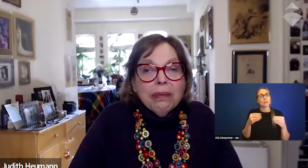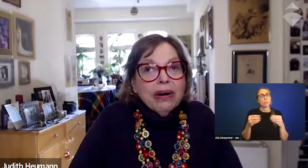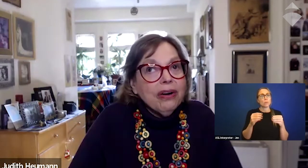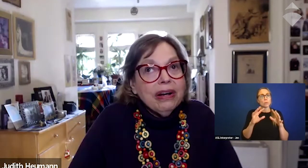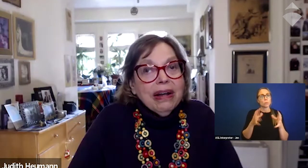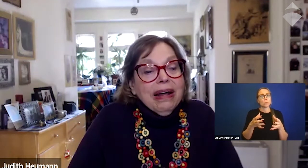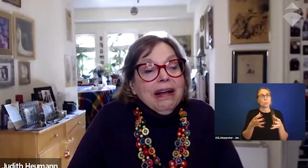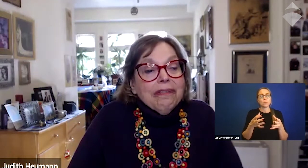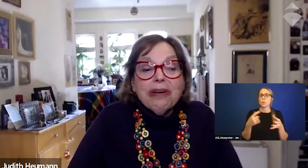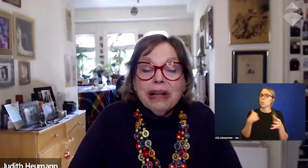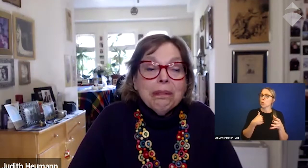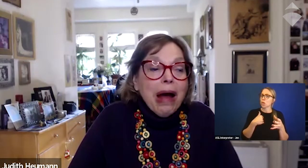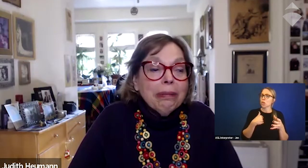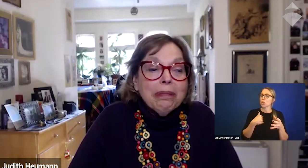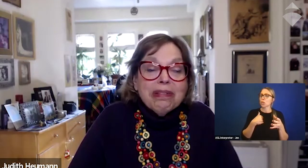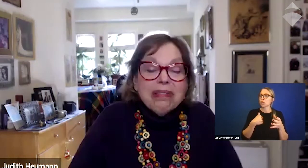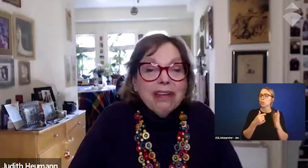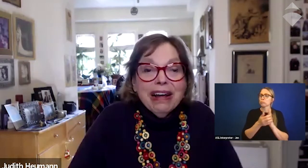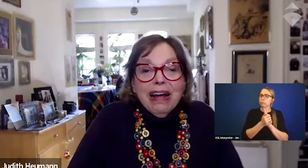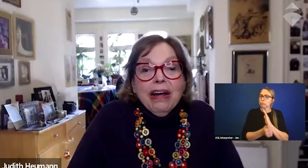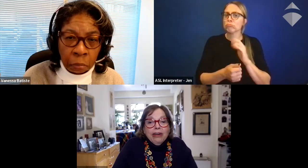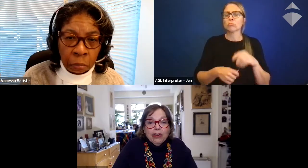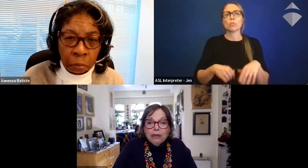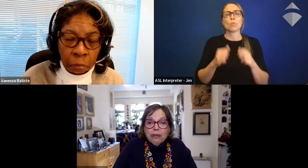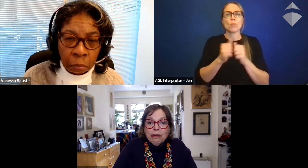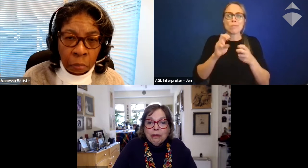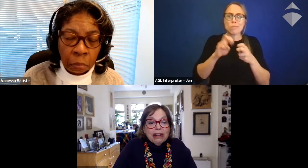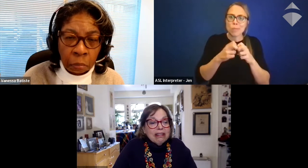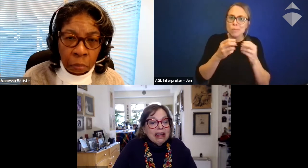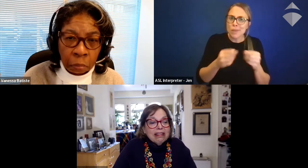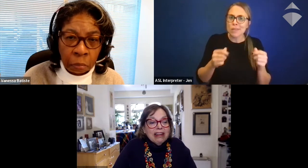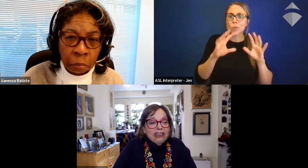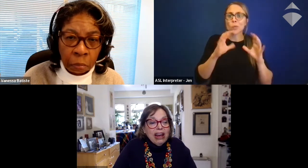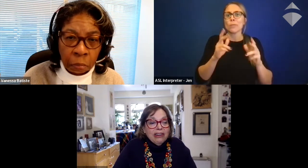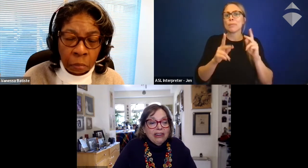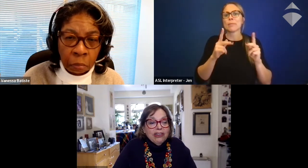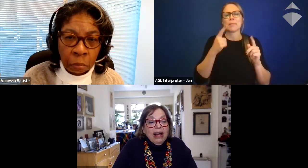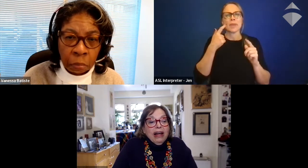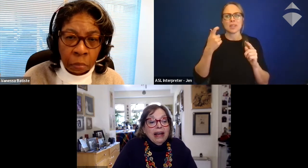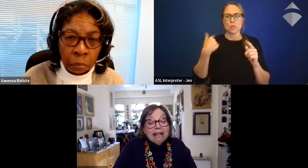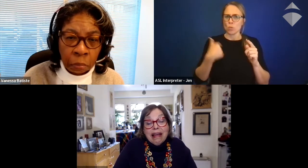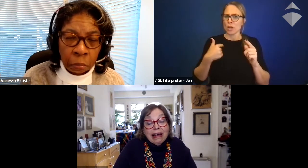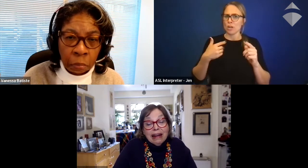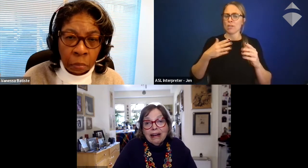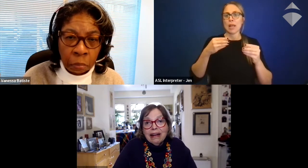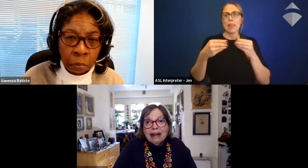where good frequently problem solving group of people because things can change in a second